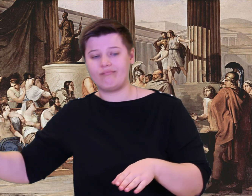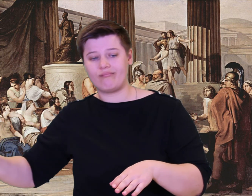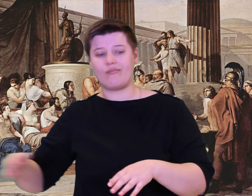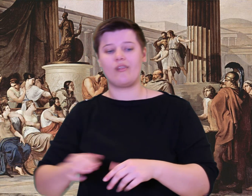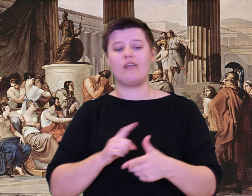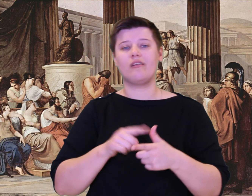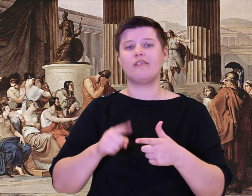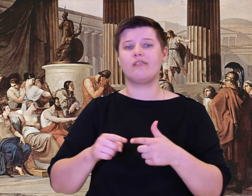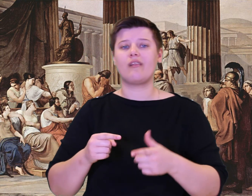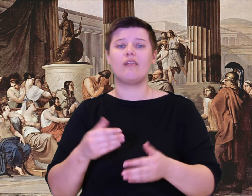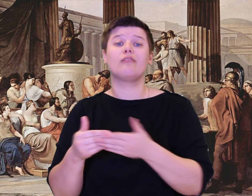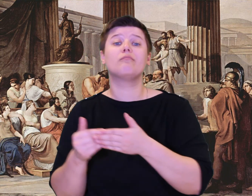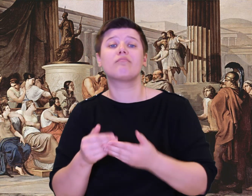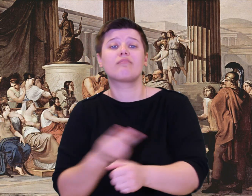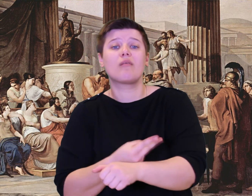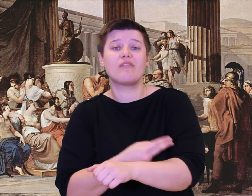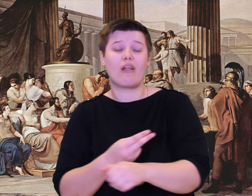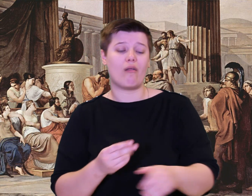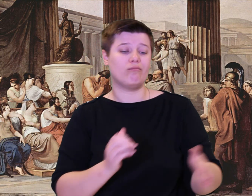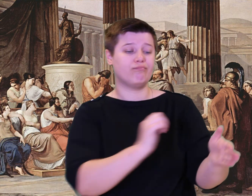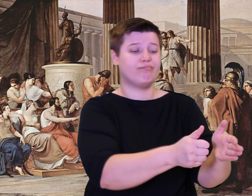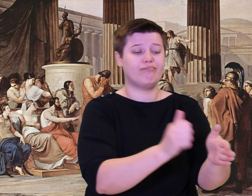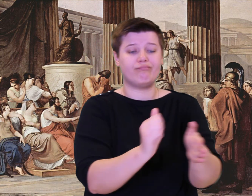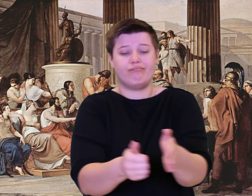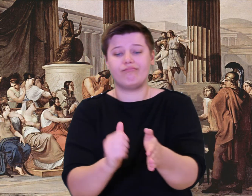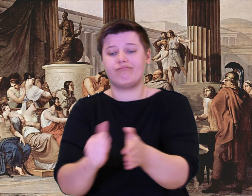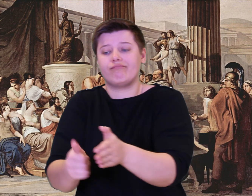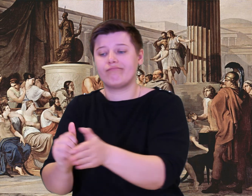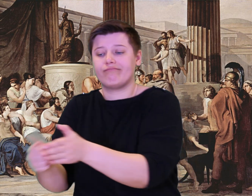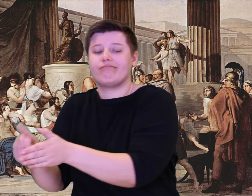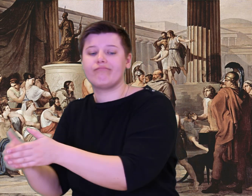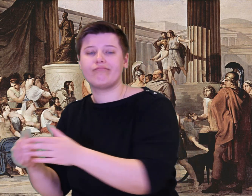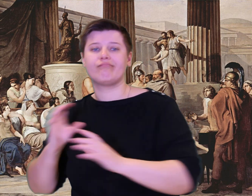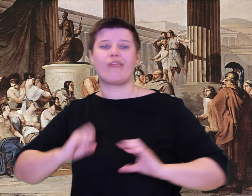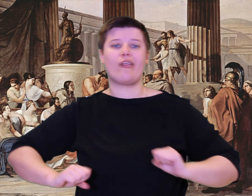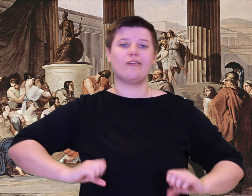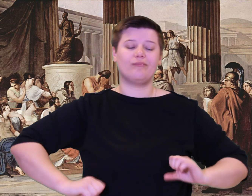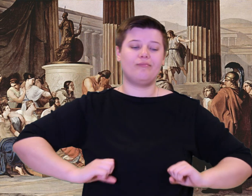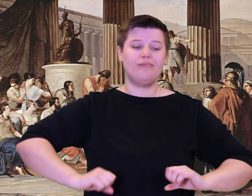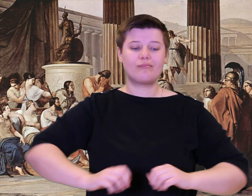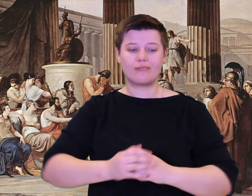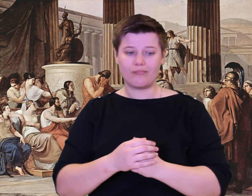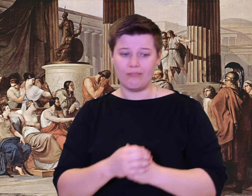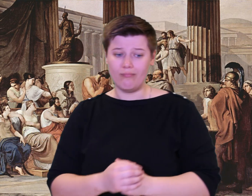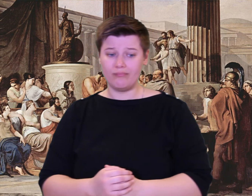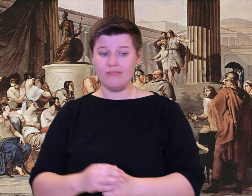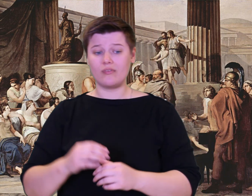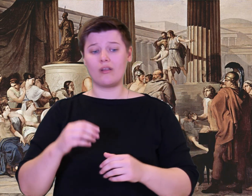milked his ewes in turn, and set a lamb by each one.